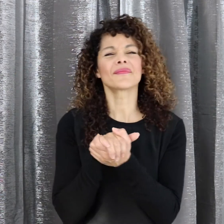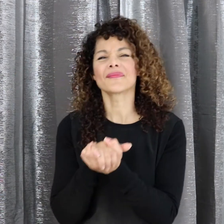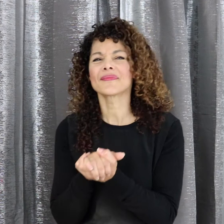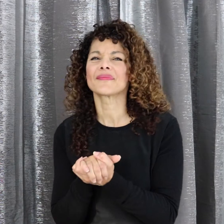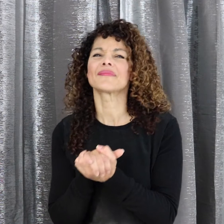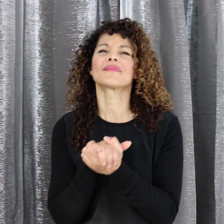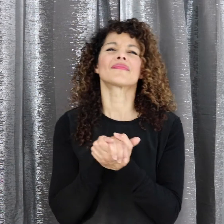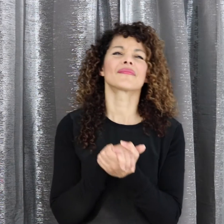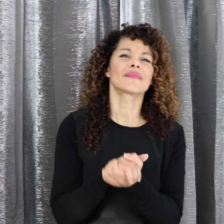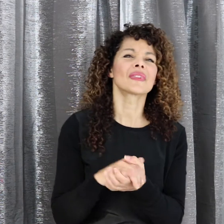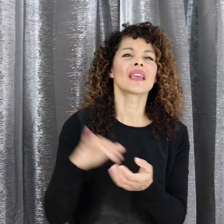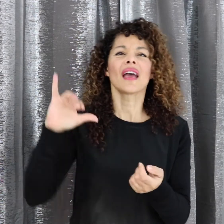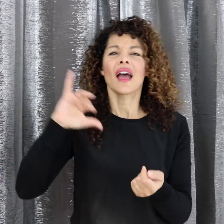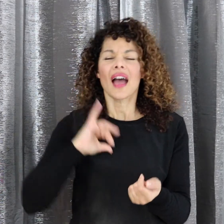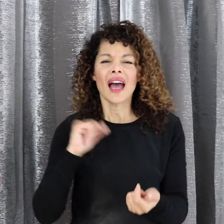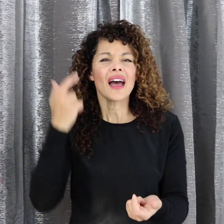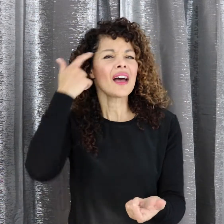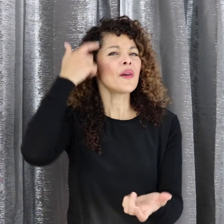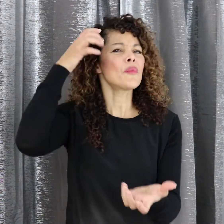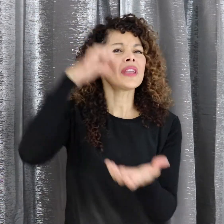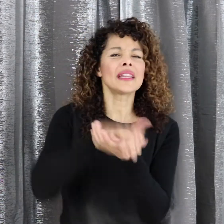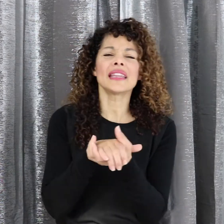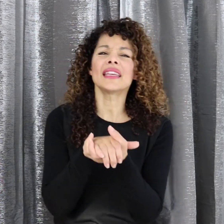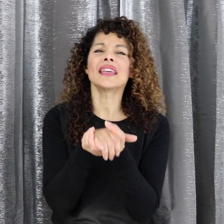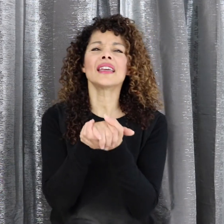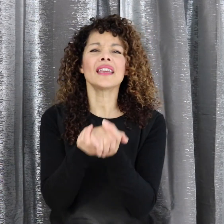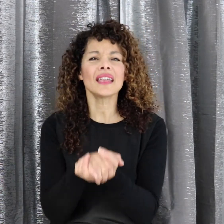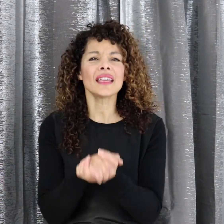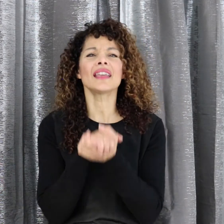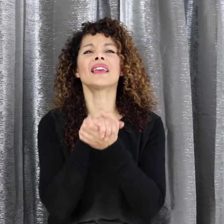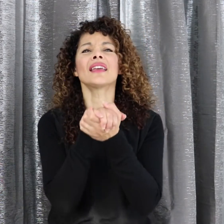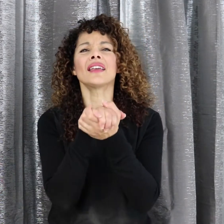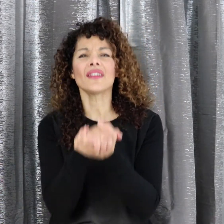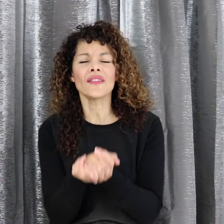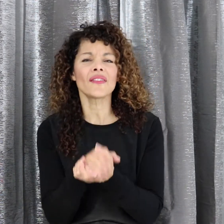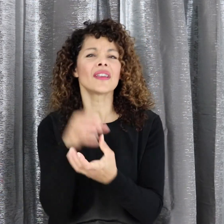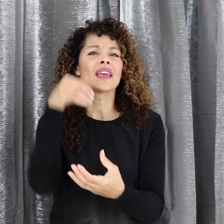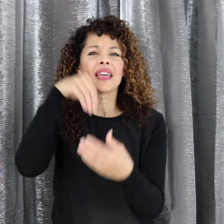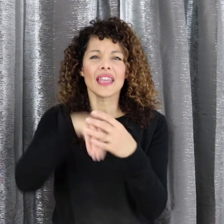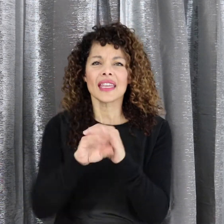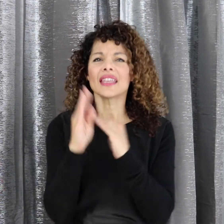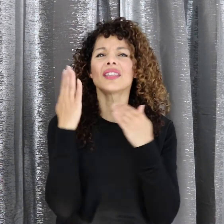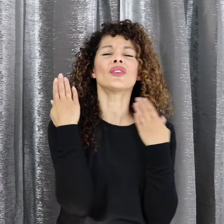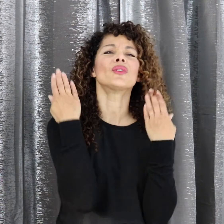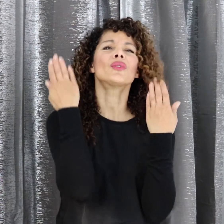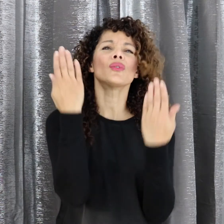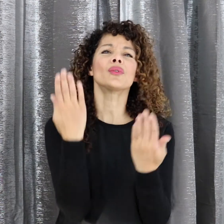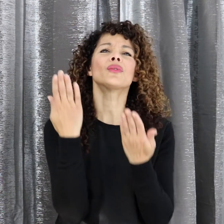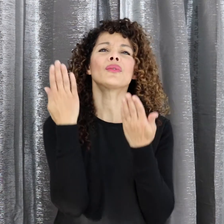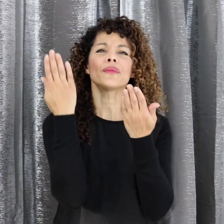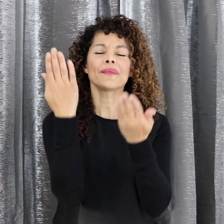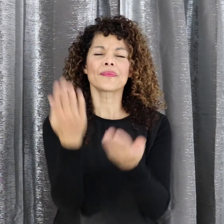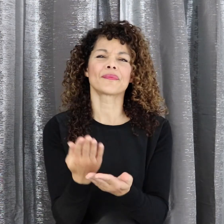I believe in You